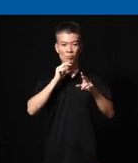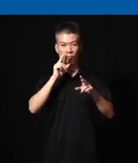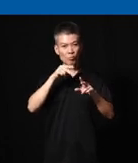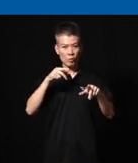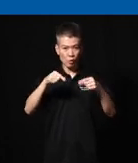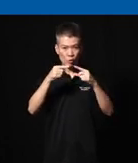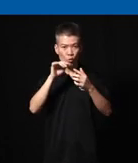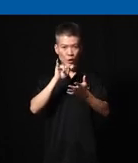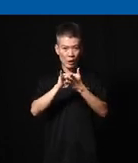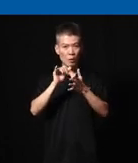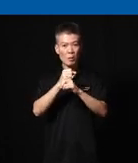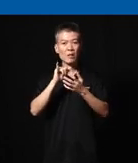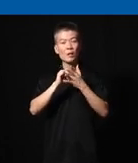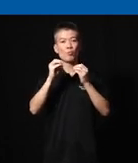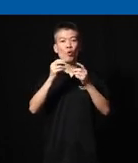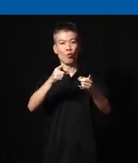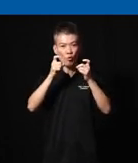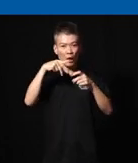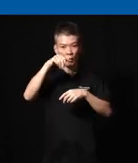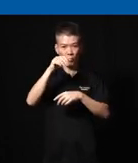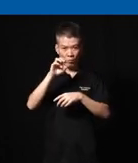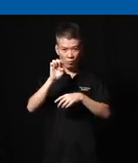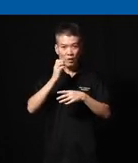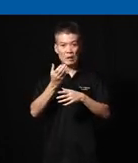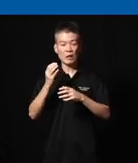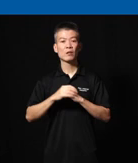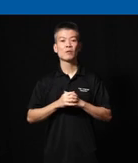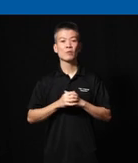go into that I want to make this a more fast pce you know kind of thing so without further